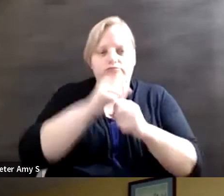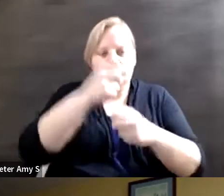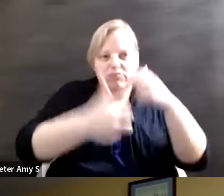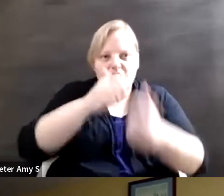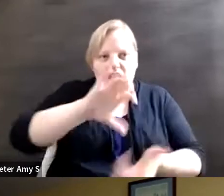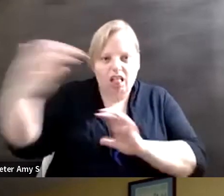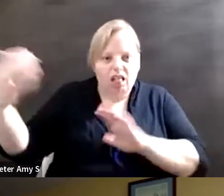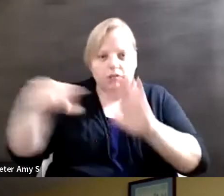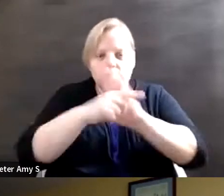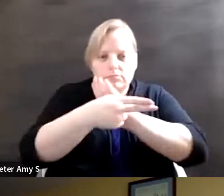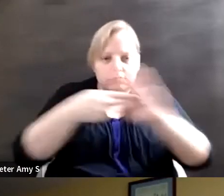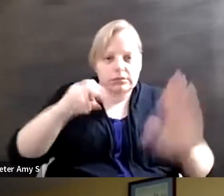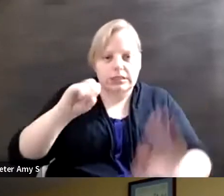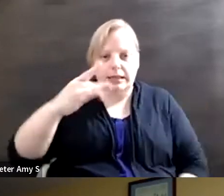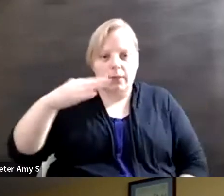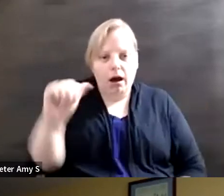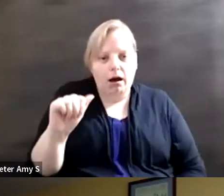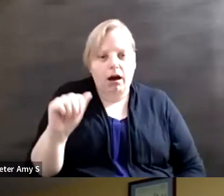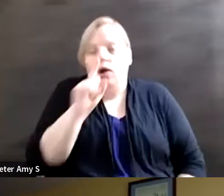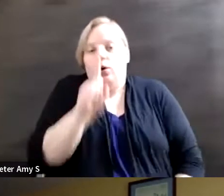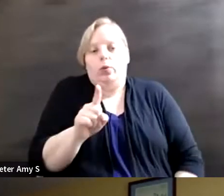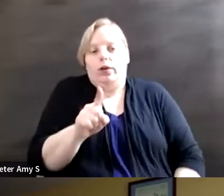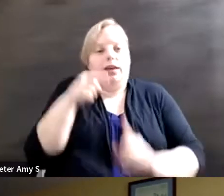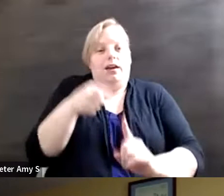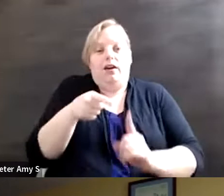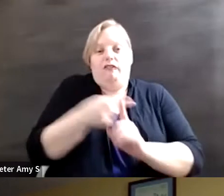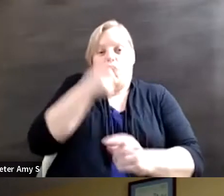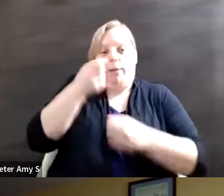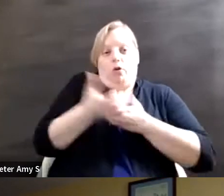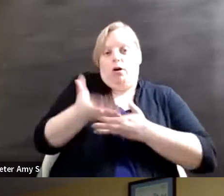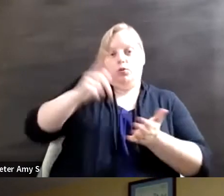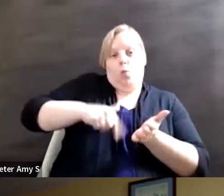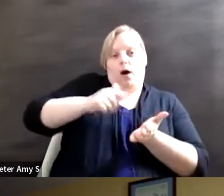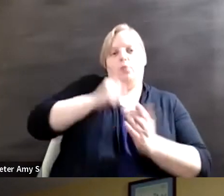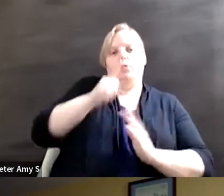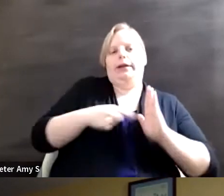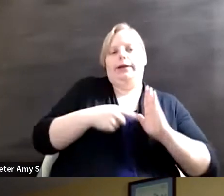are rooted in lack of authentic representation in our society and so that trickles down to